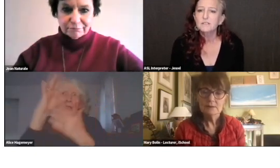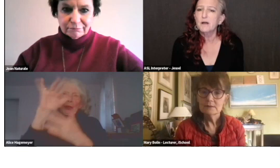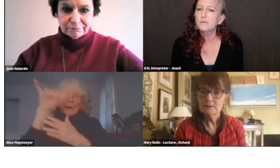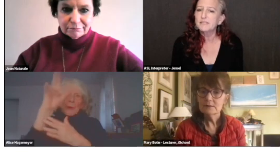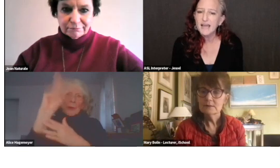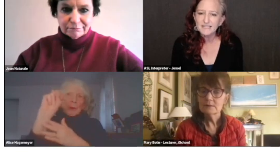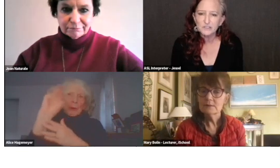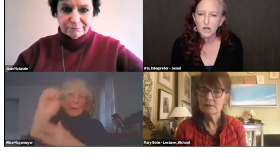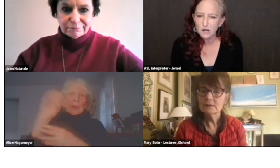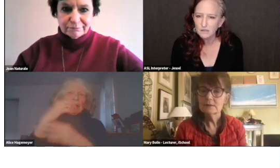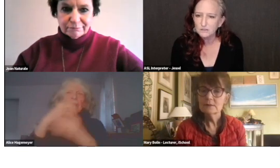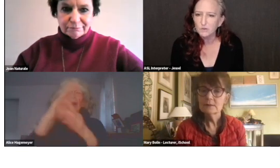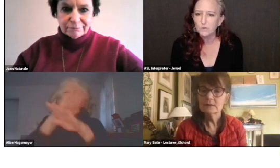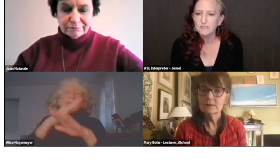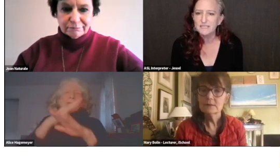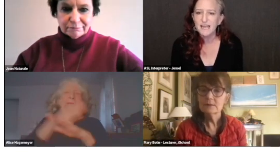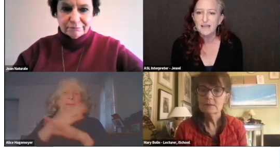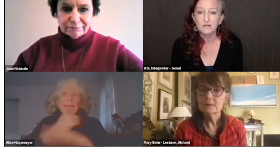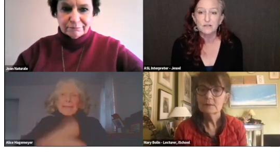So, I would like us all to work together.